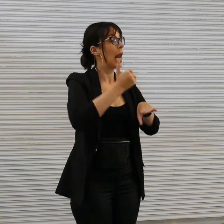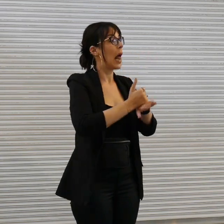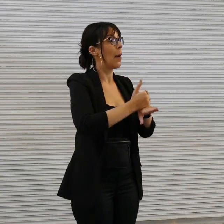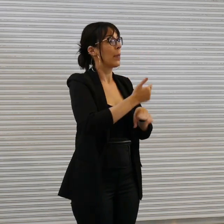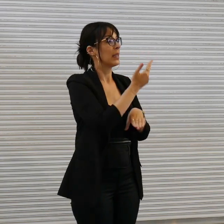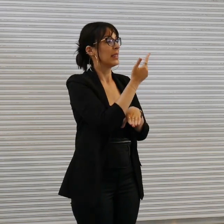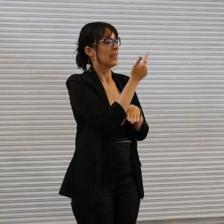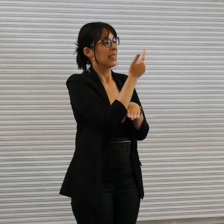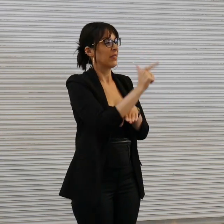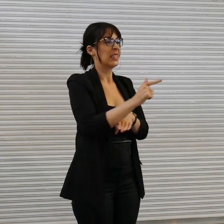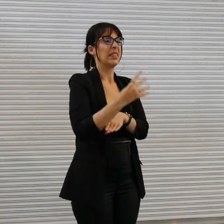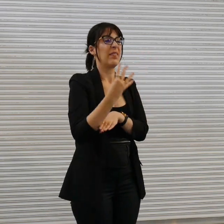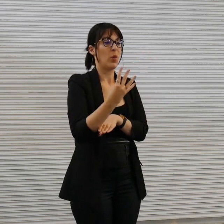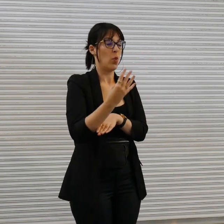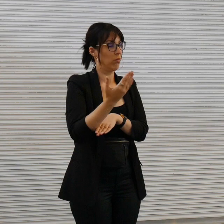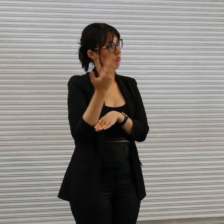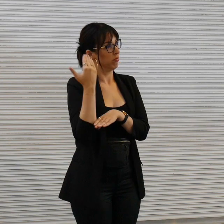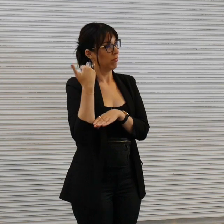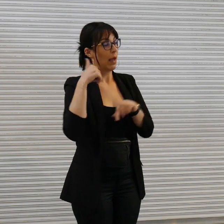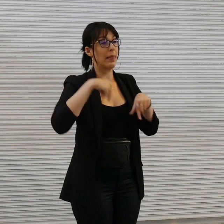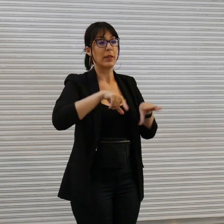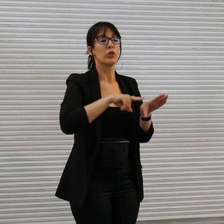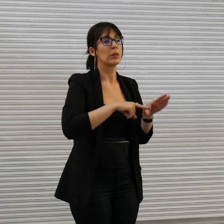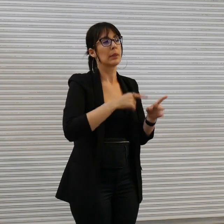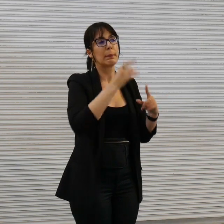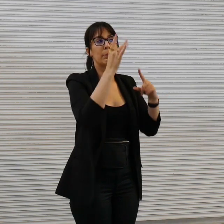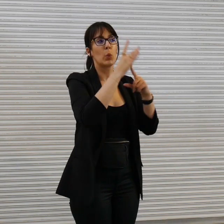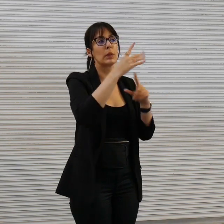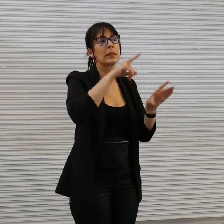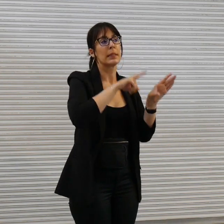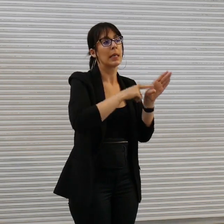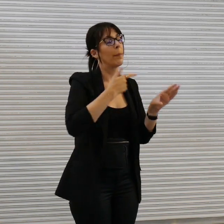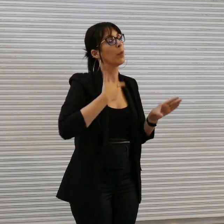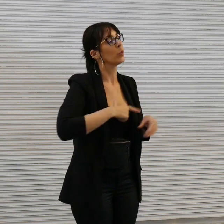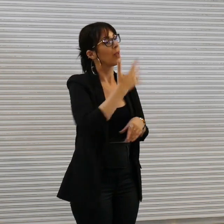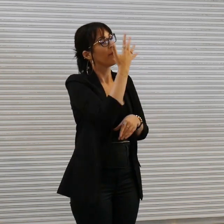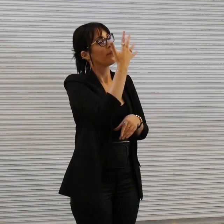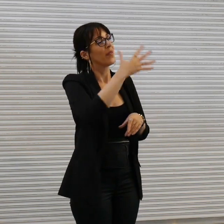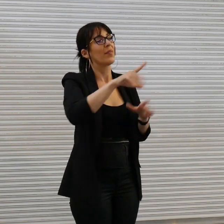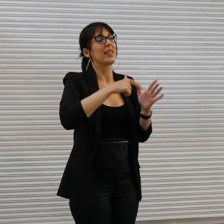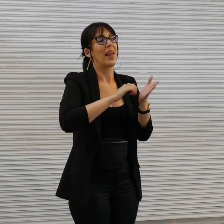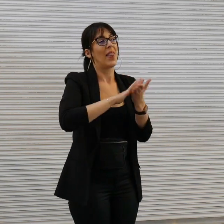um this is a particularly significant year this year as we celebrate our 50th Anniversary um in